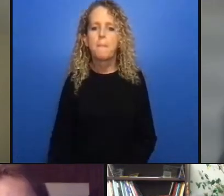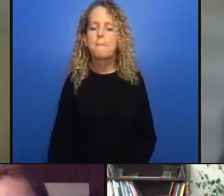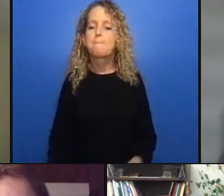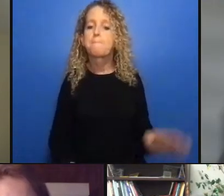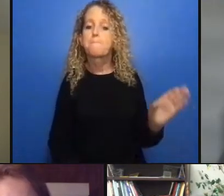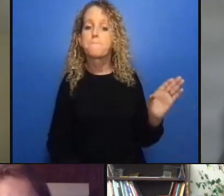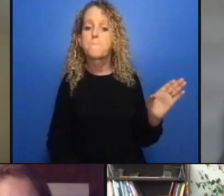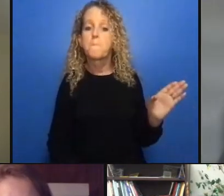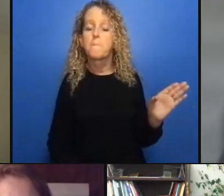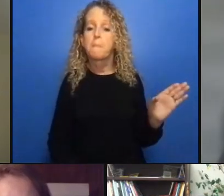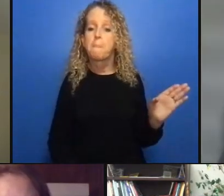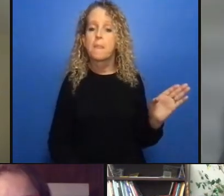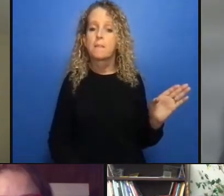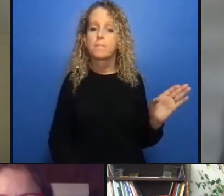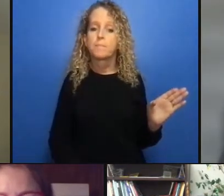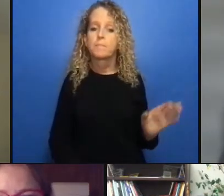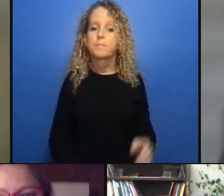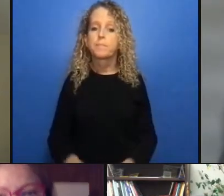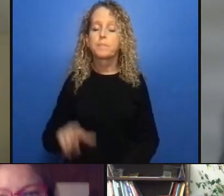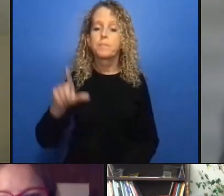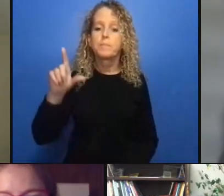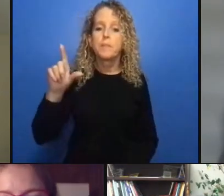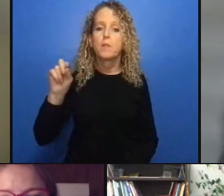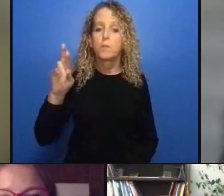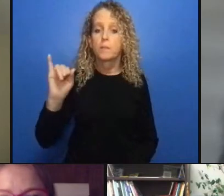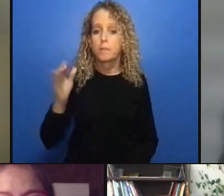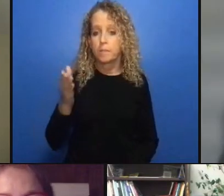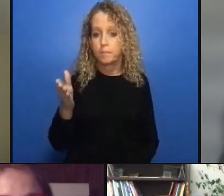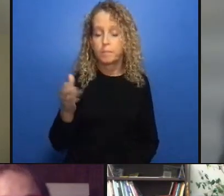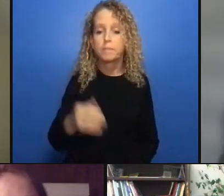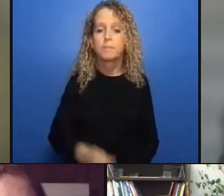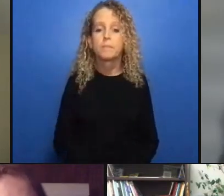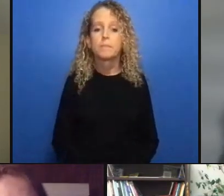a person who's dependent on alcohol you know and the rest you breach the conditions you're in jail